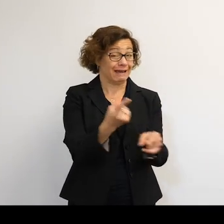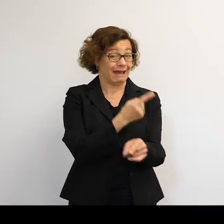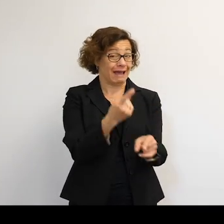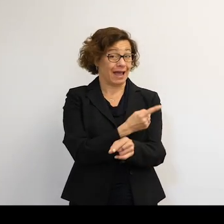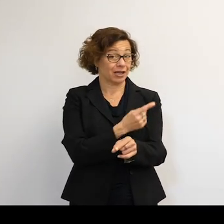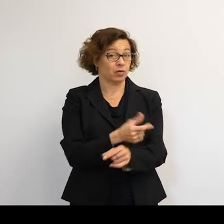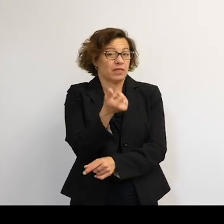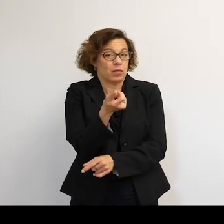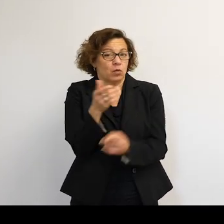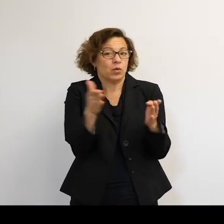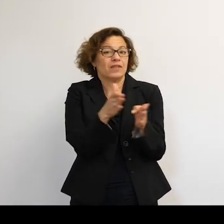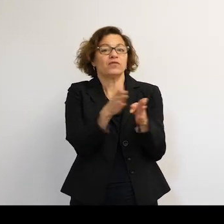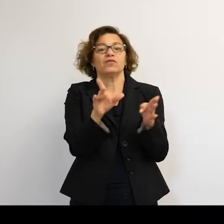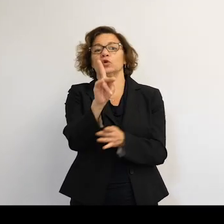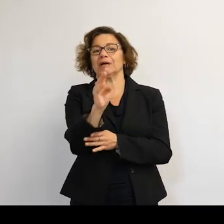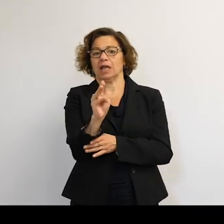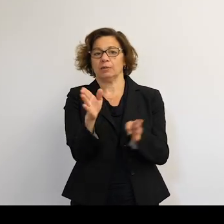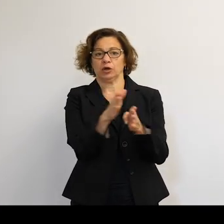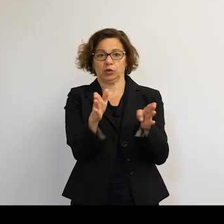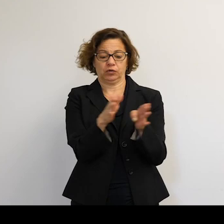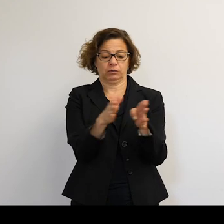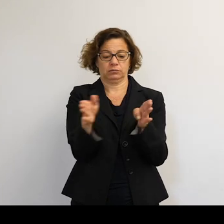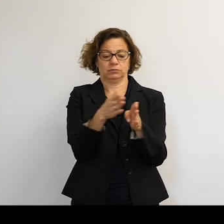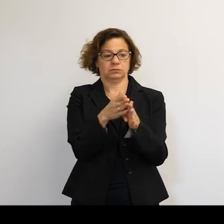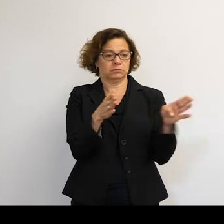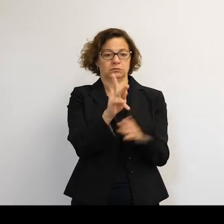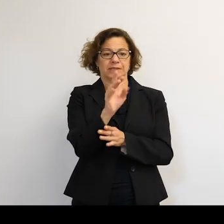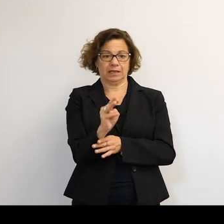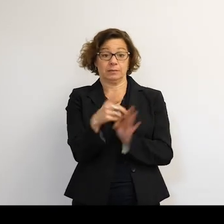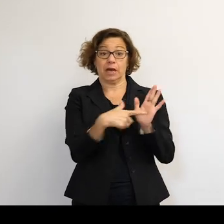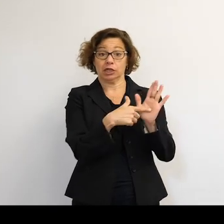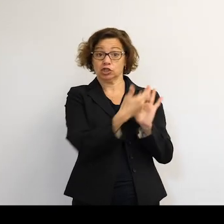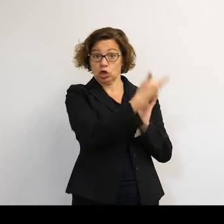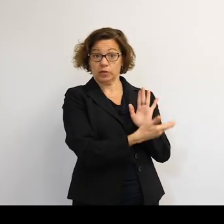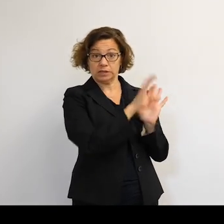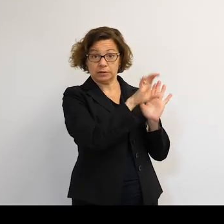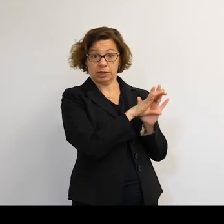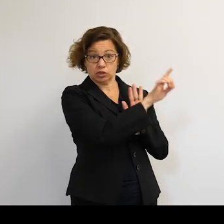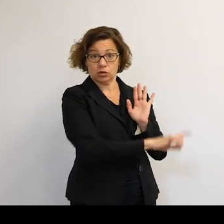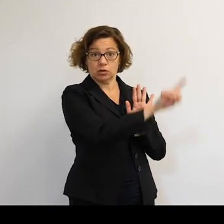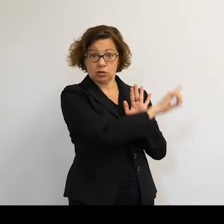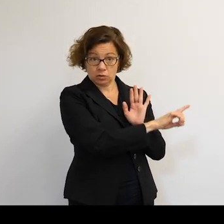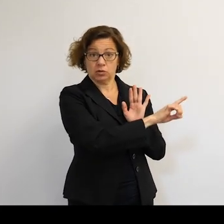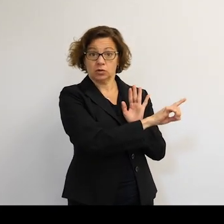of kilometers position wise. So I can show visualizations like this, and it's in the right place.